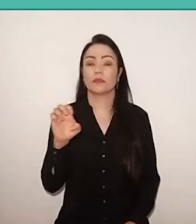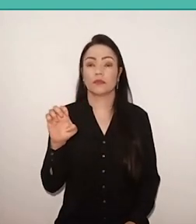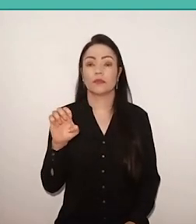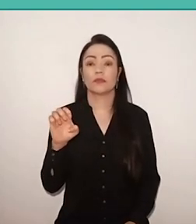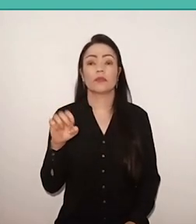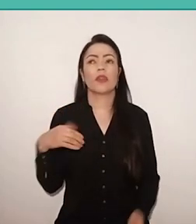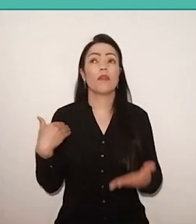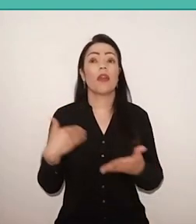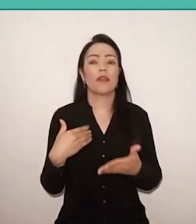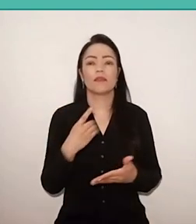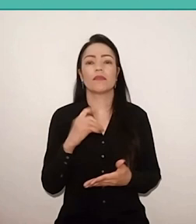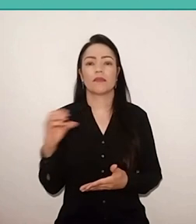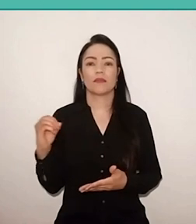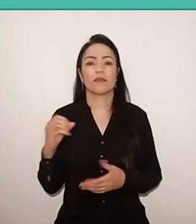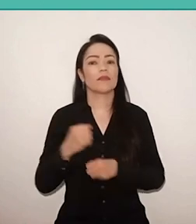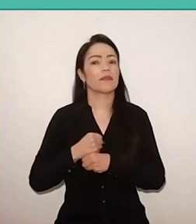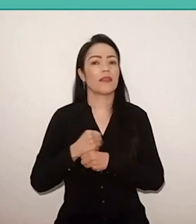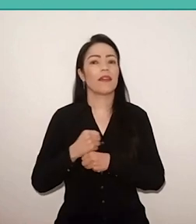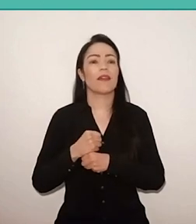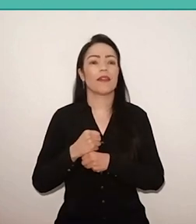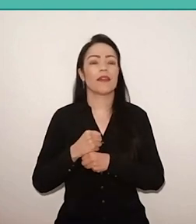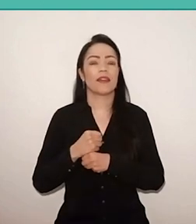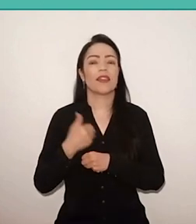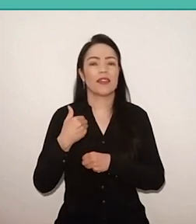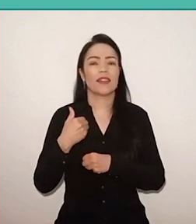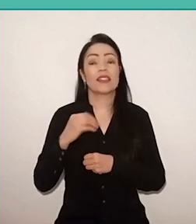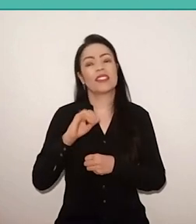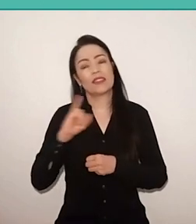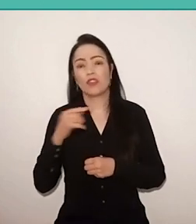on… September 19,